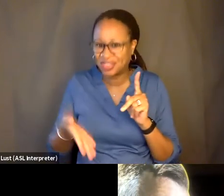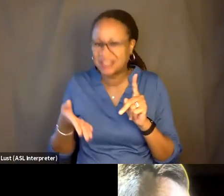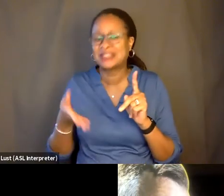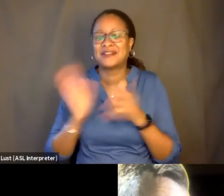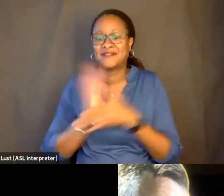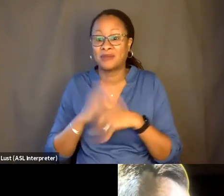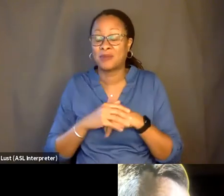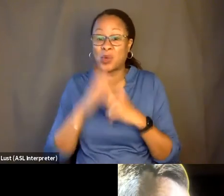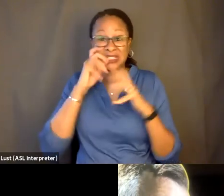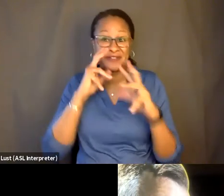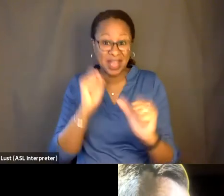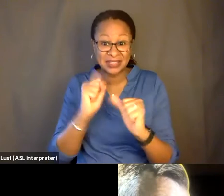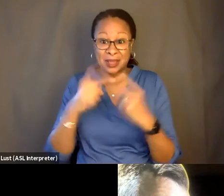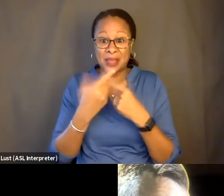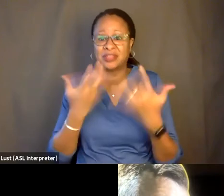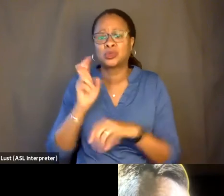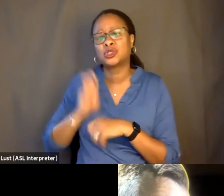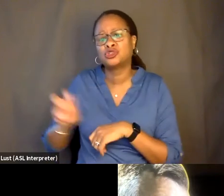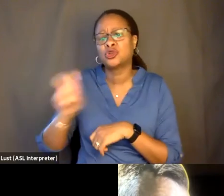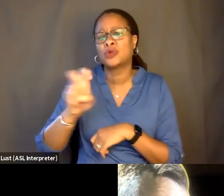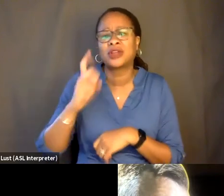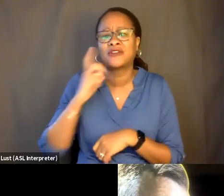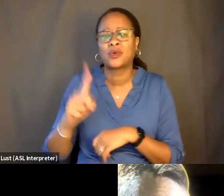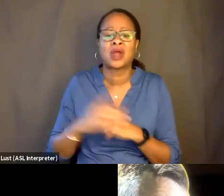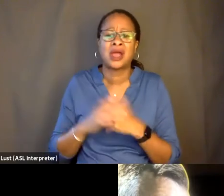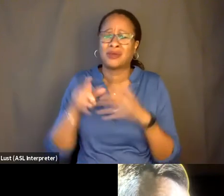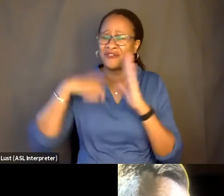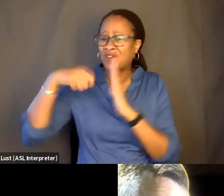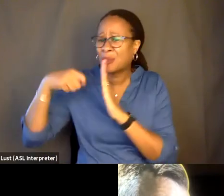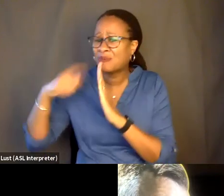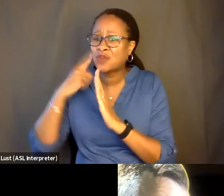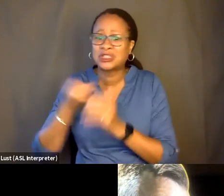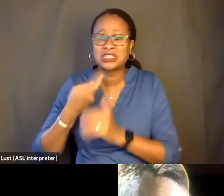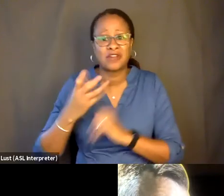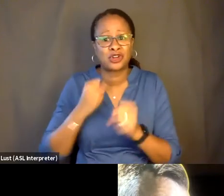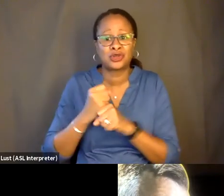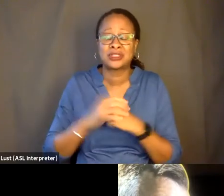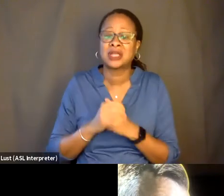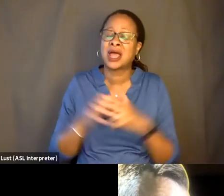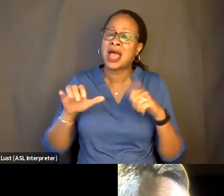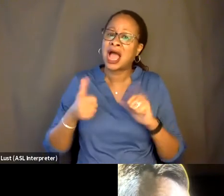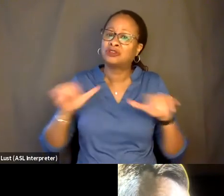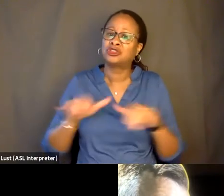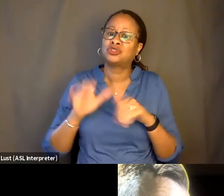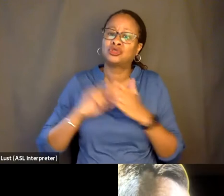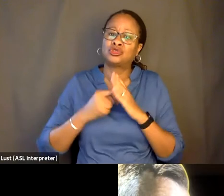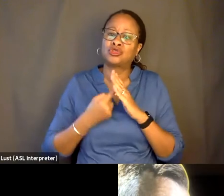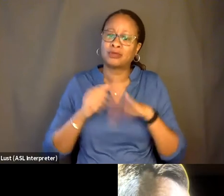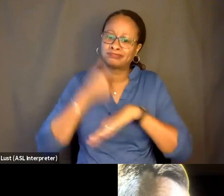we go on such a journey watching this thing. You were shooting it for years. So how did you sort of start to formulate the kind of tone you